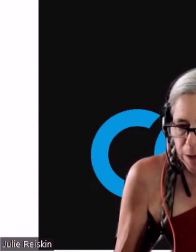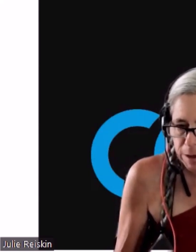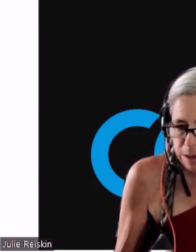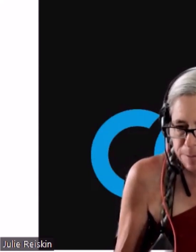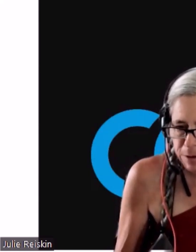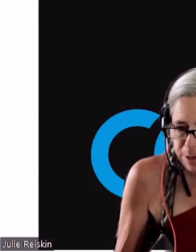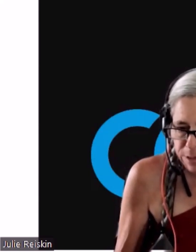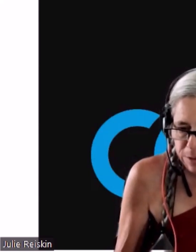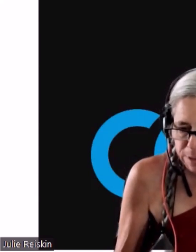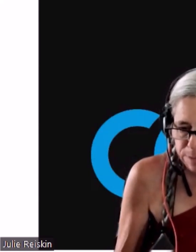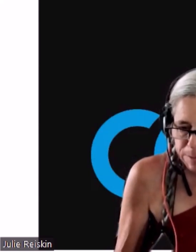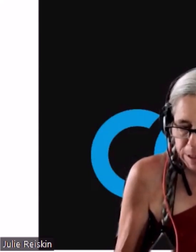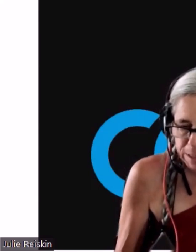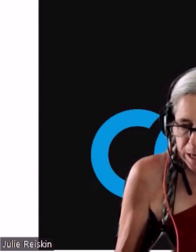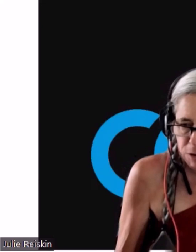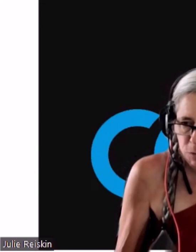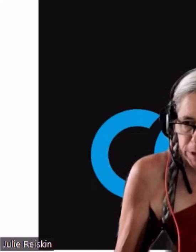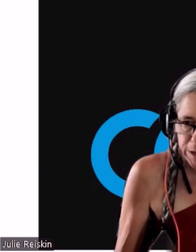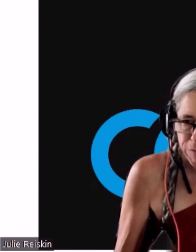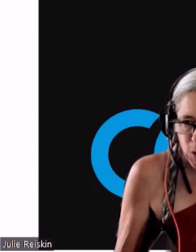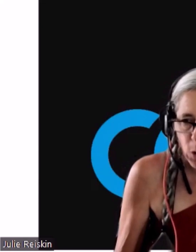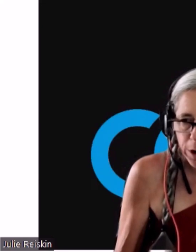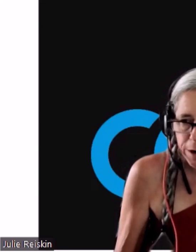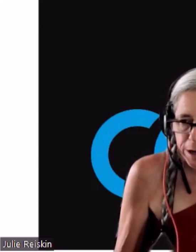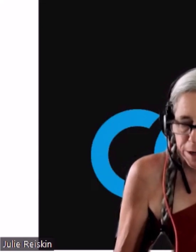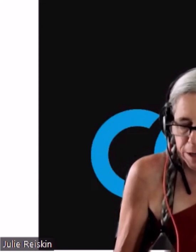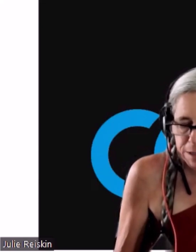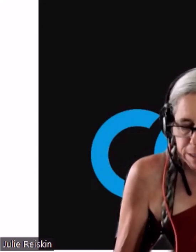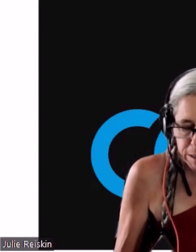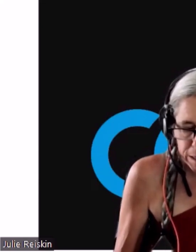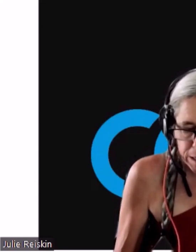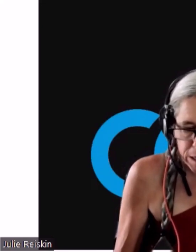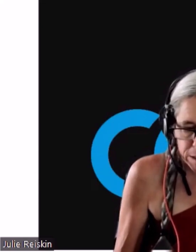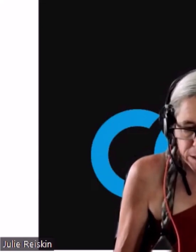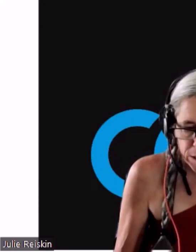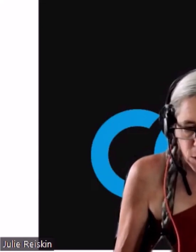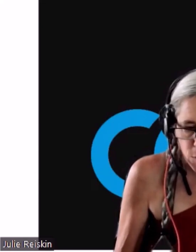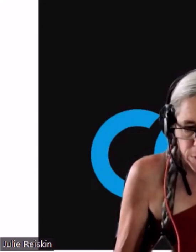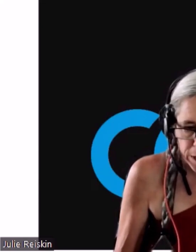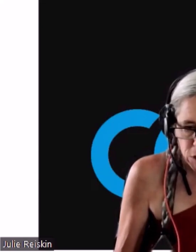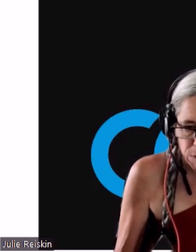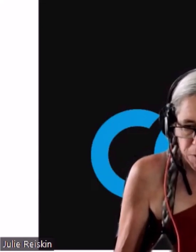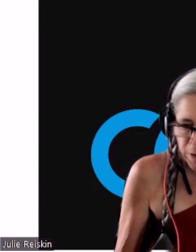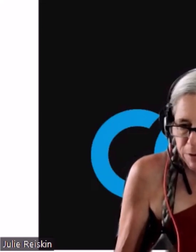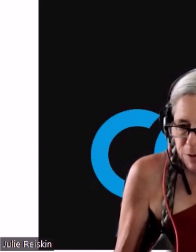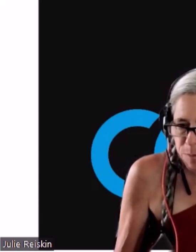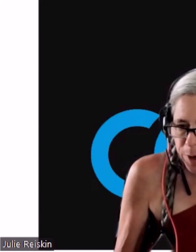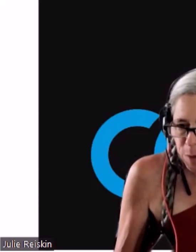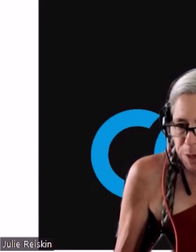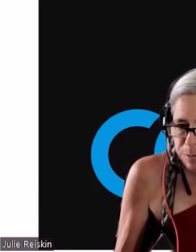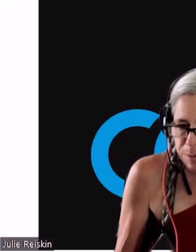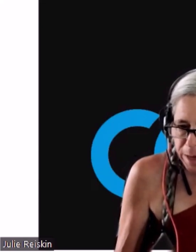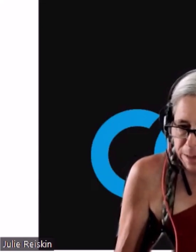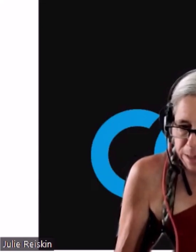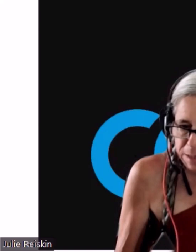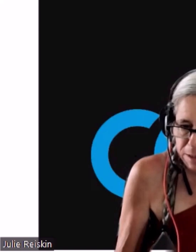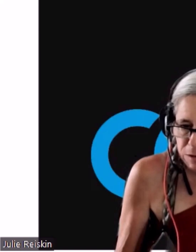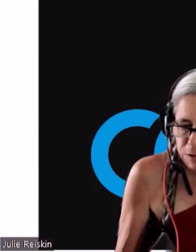like the Americans with Disabilities Act, are really a floor, not a ceiling. So they just provide for the bare minimum access and there is so